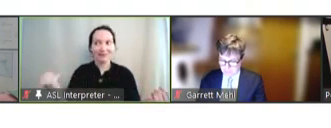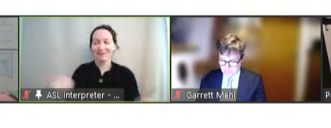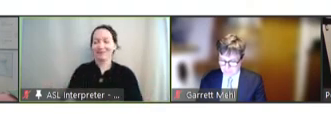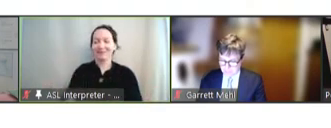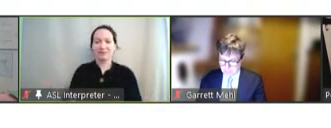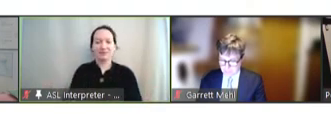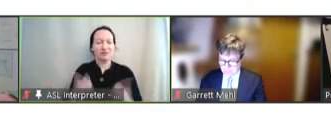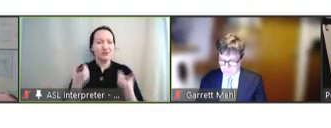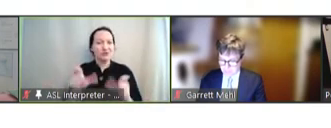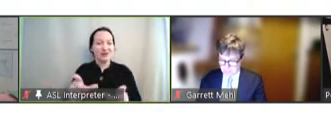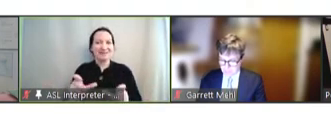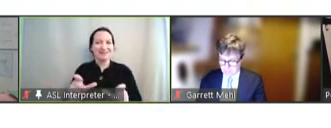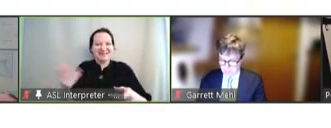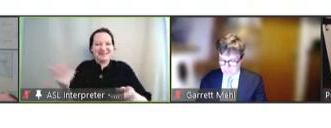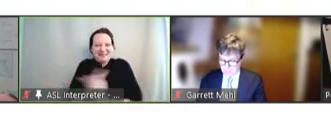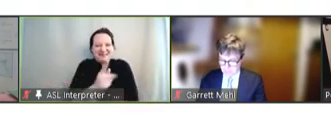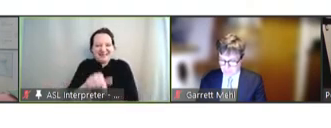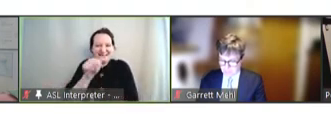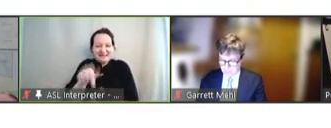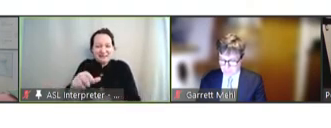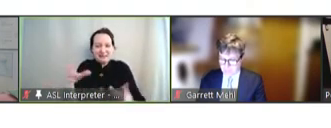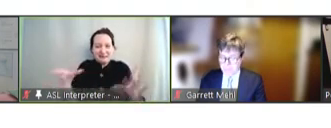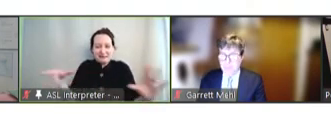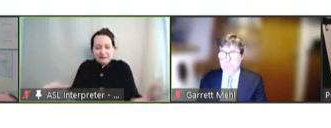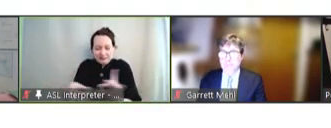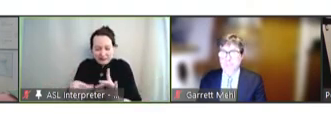trying to figure out -- that disconnect has been somewhat challenging so far.